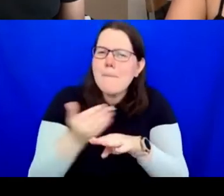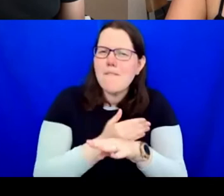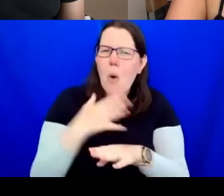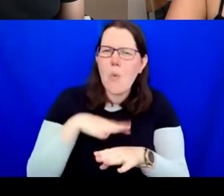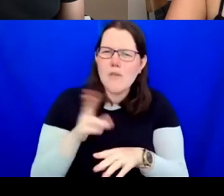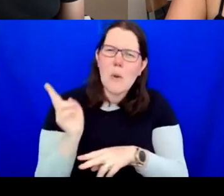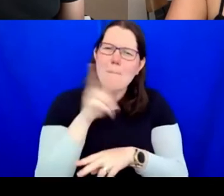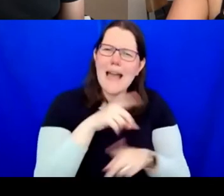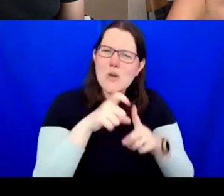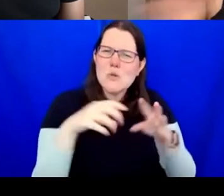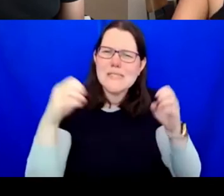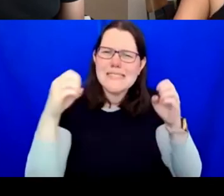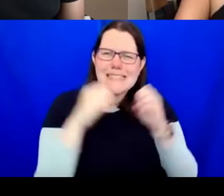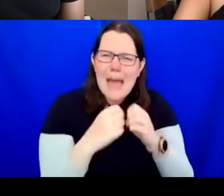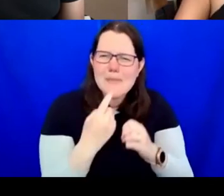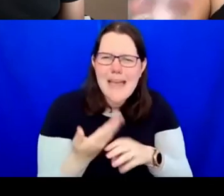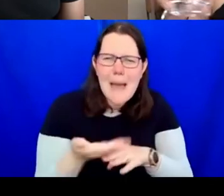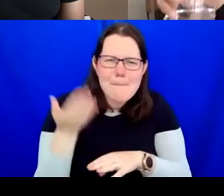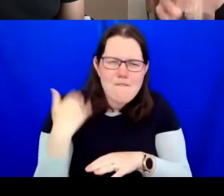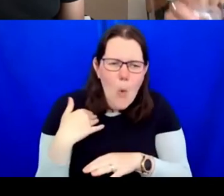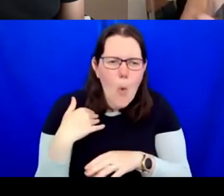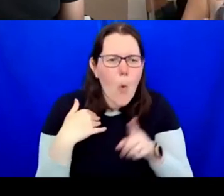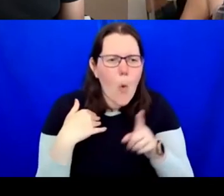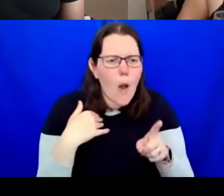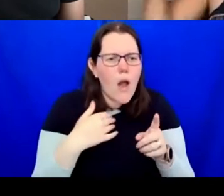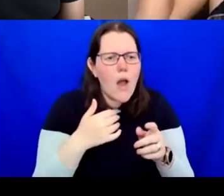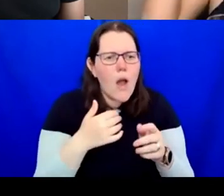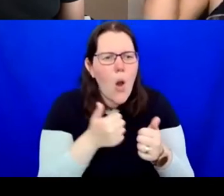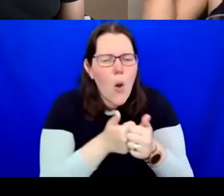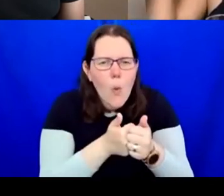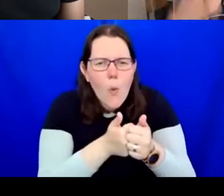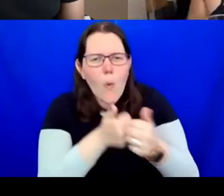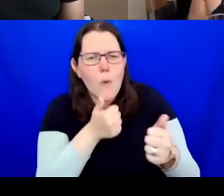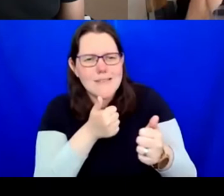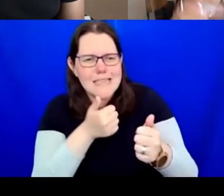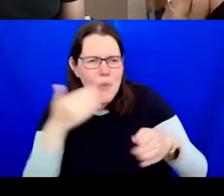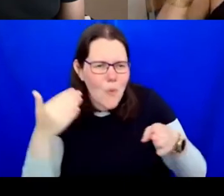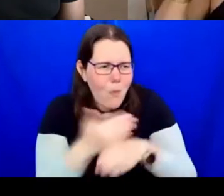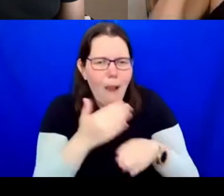about changing the way the organisation works and about working with different people, working with